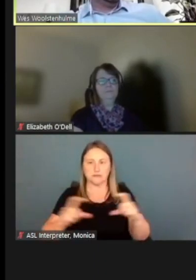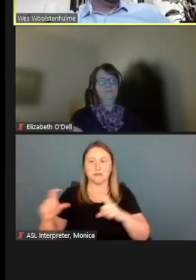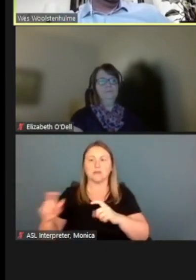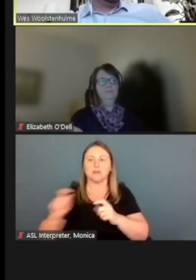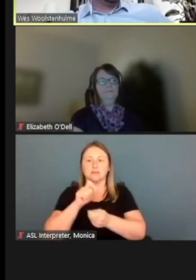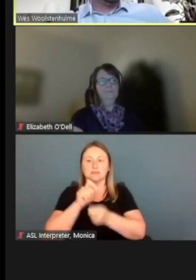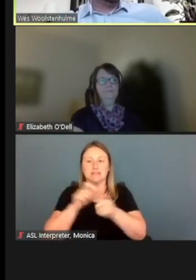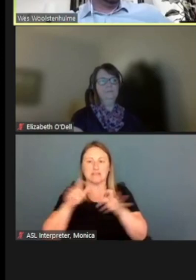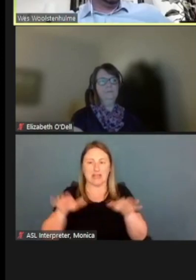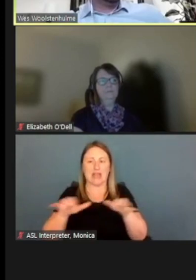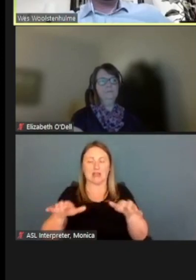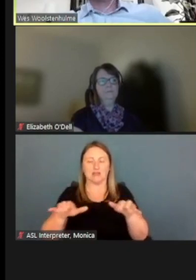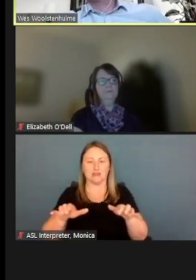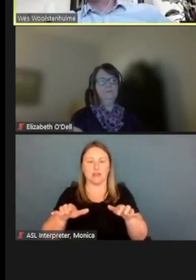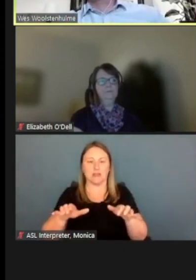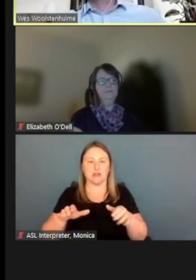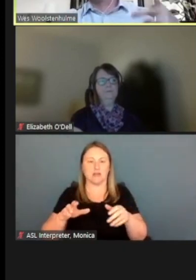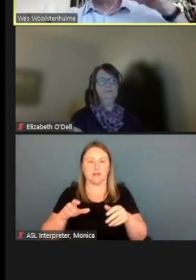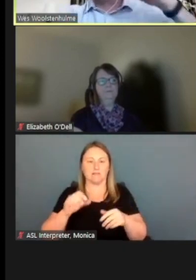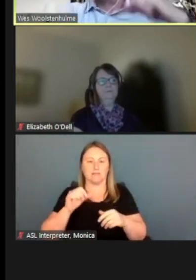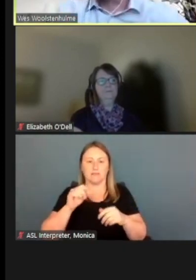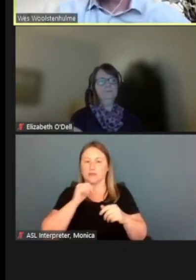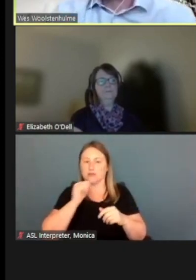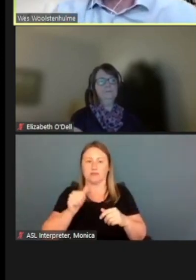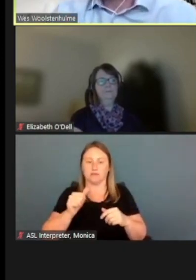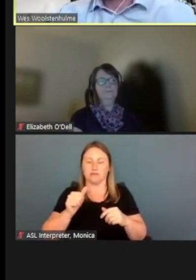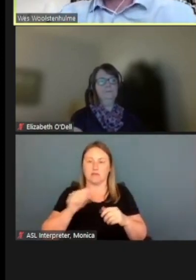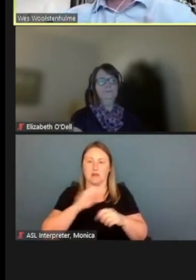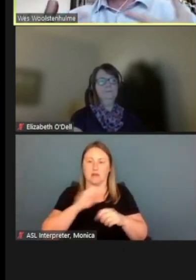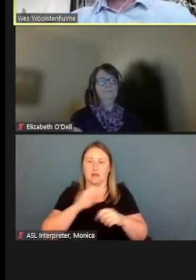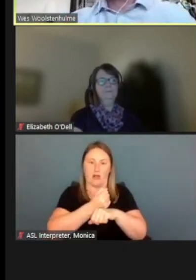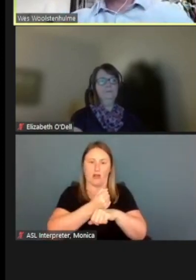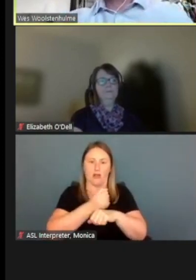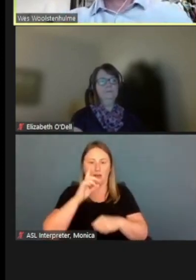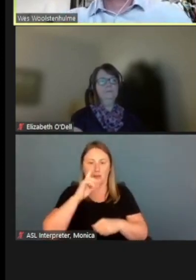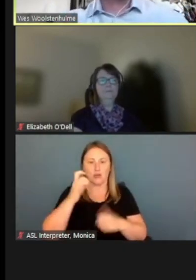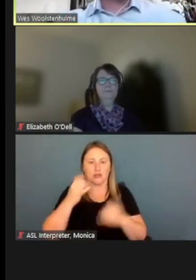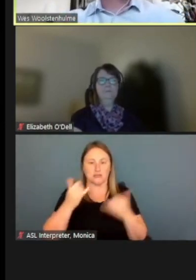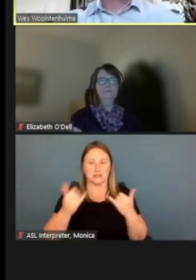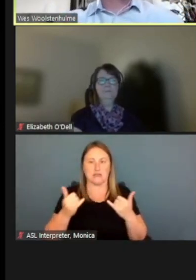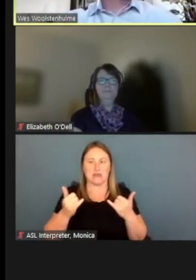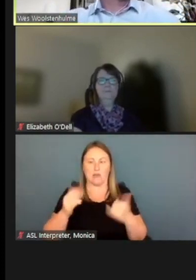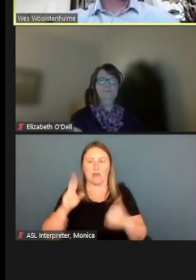they're no longer are dashed and there's no longer a lock on them 'cause they're now unlocked features.